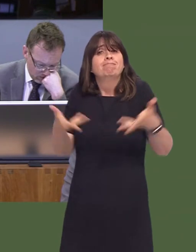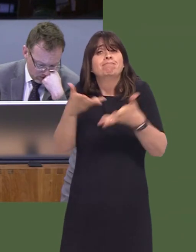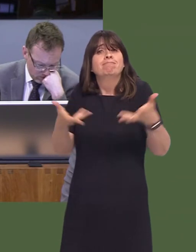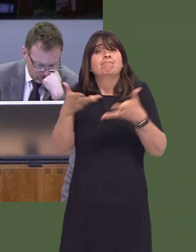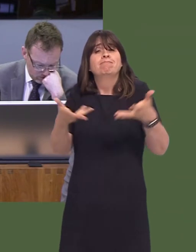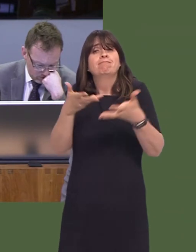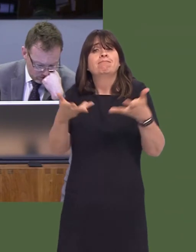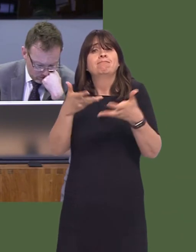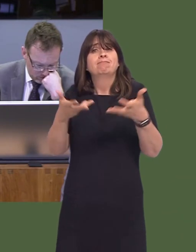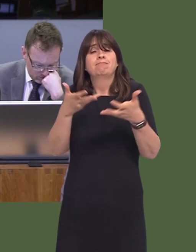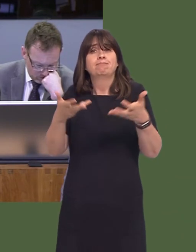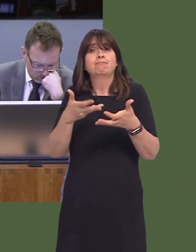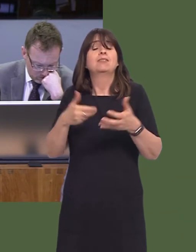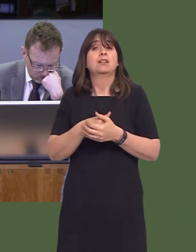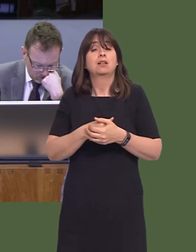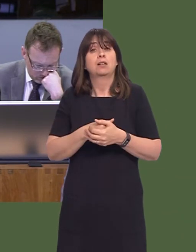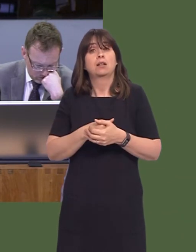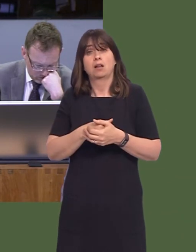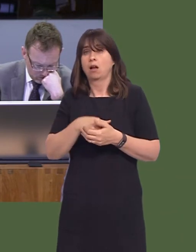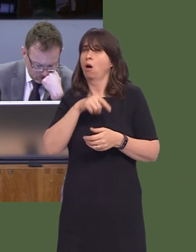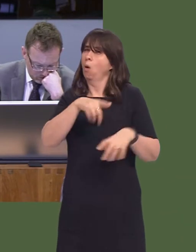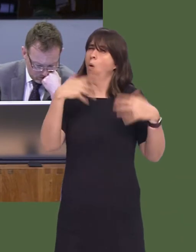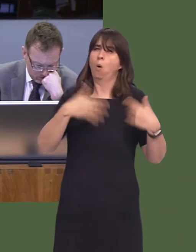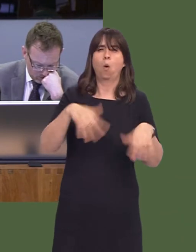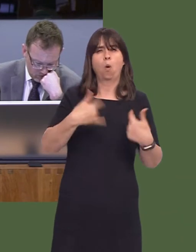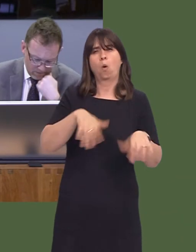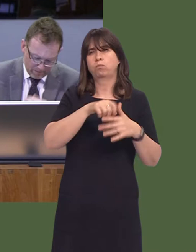some of the hours of their days. These projects are absolutely vital, and yet,